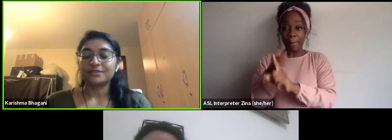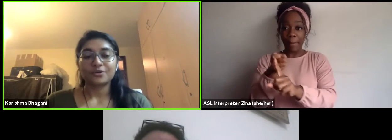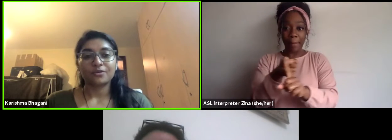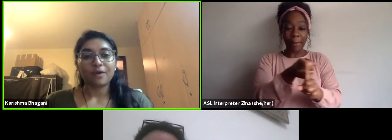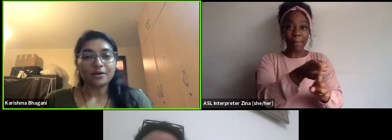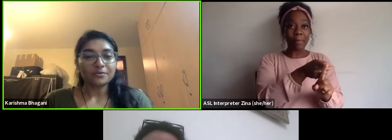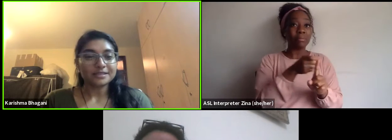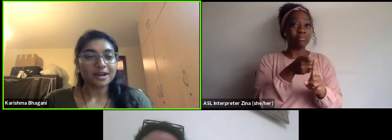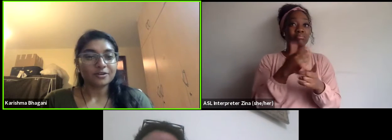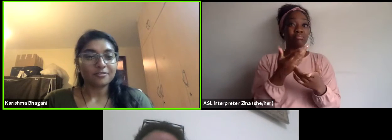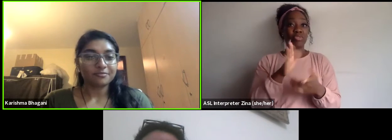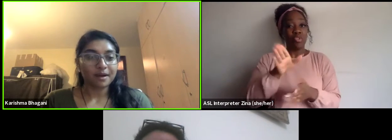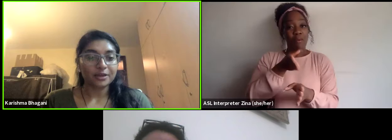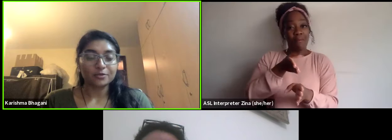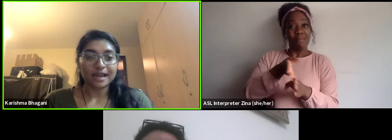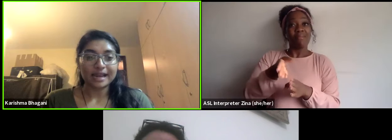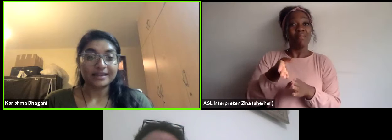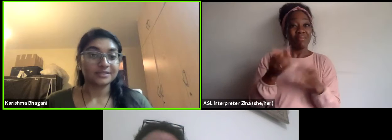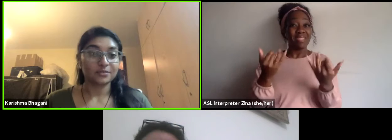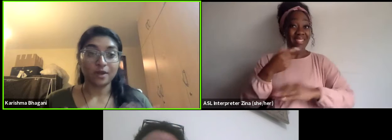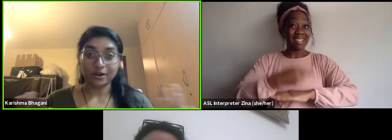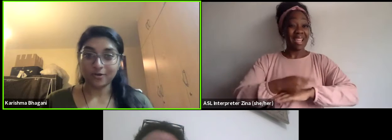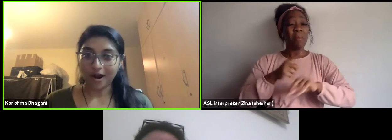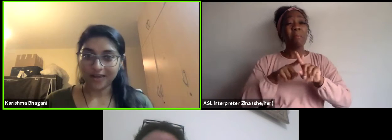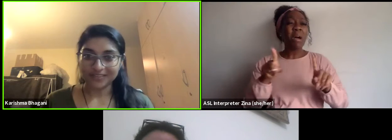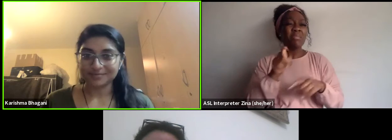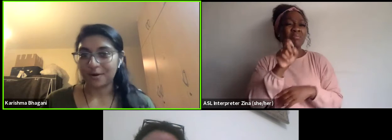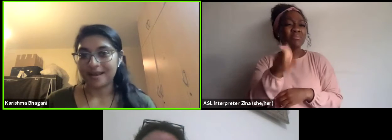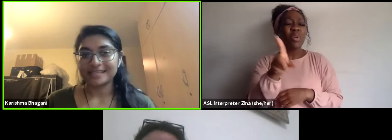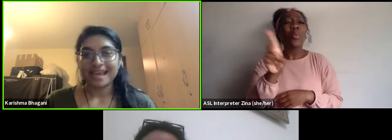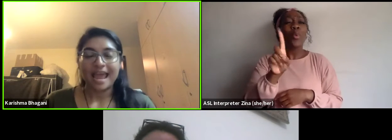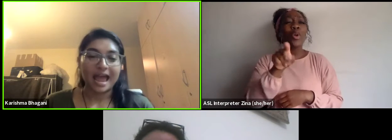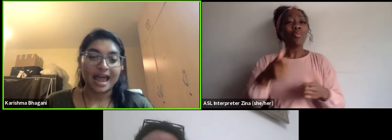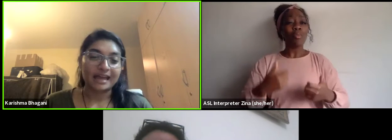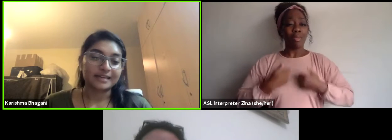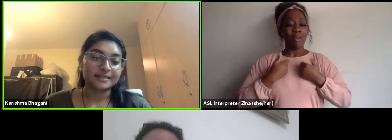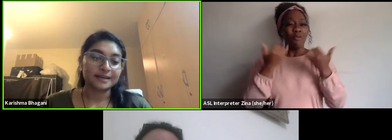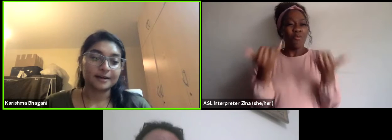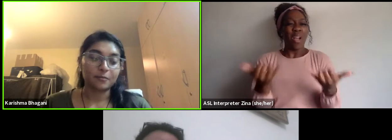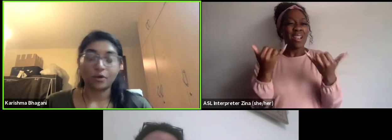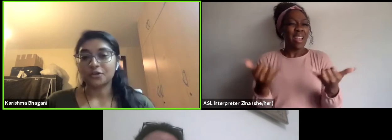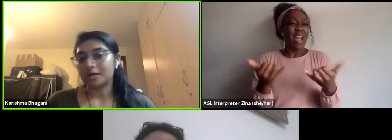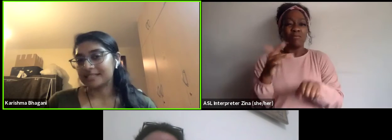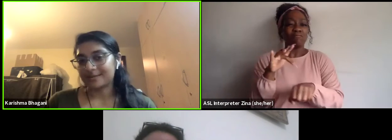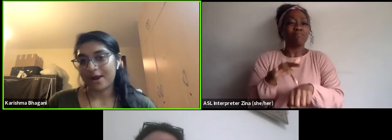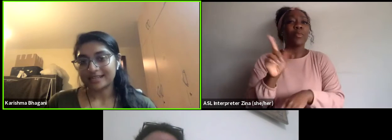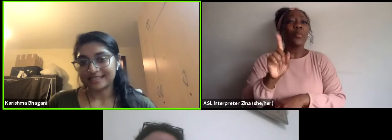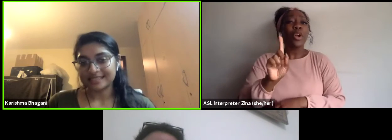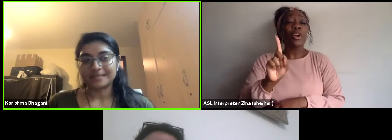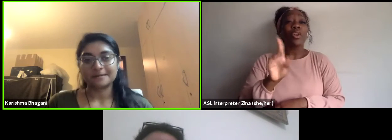So why don't we start off by you telling us where you are at this moment and what your artistic practice is?